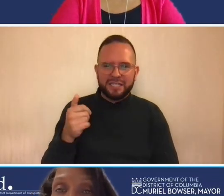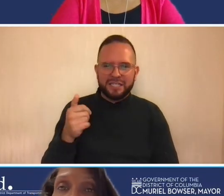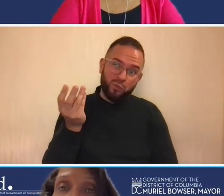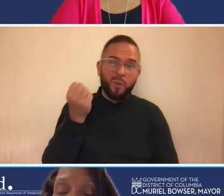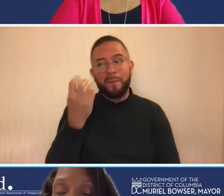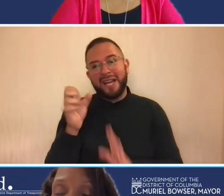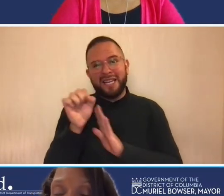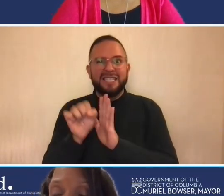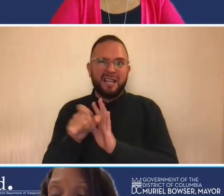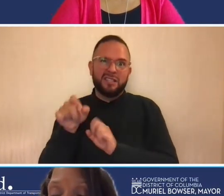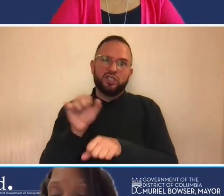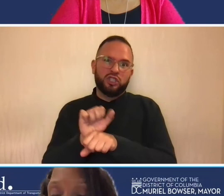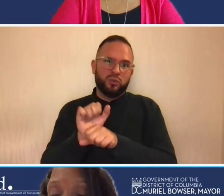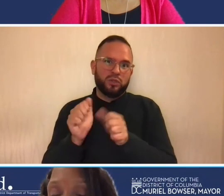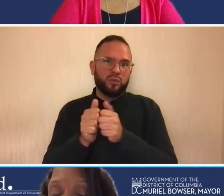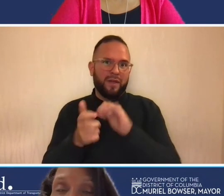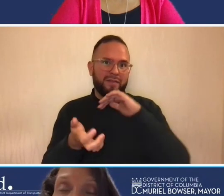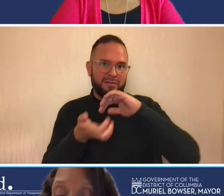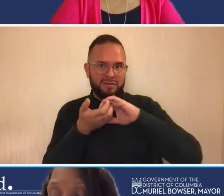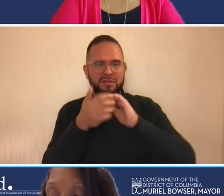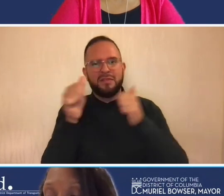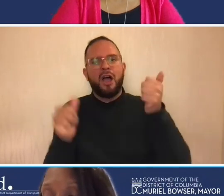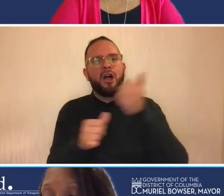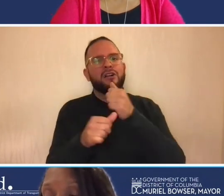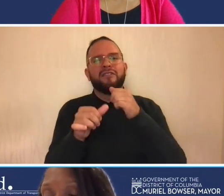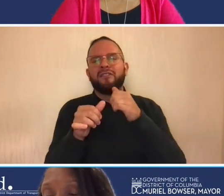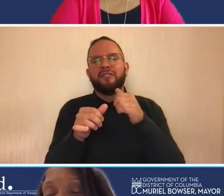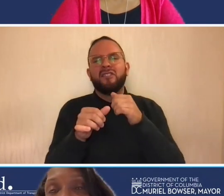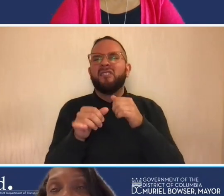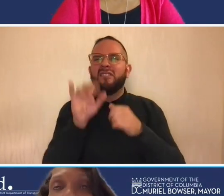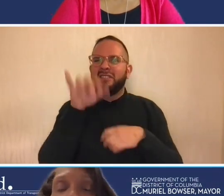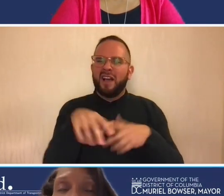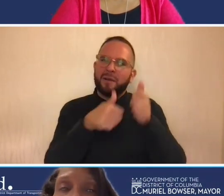under the same type of um assurance and compliance and that's not only does she